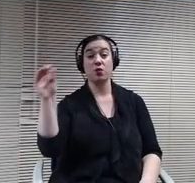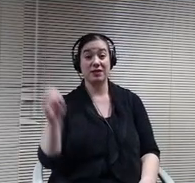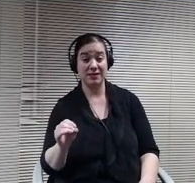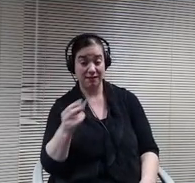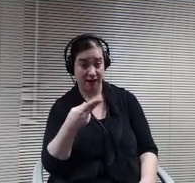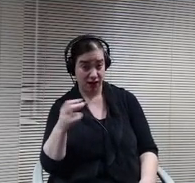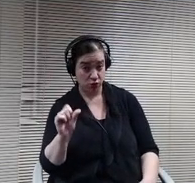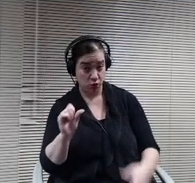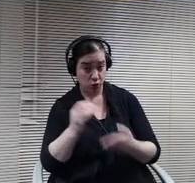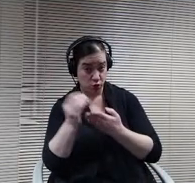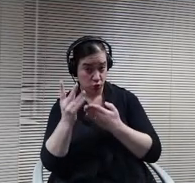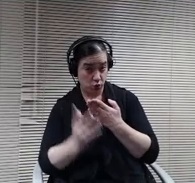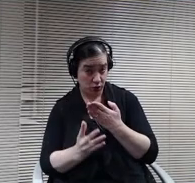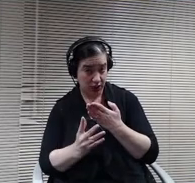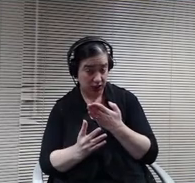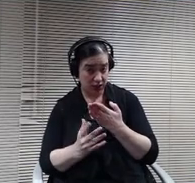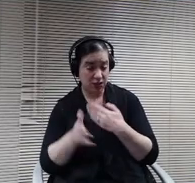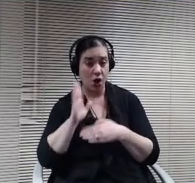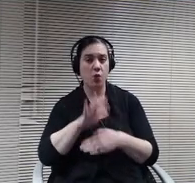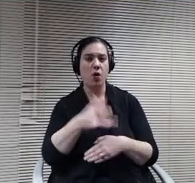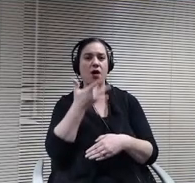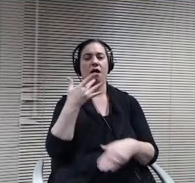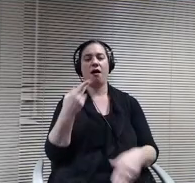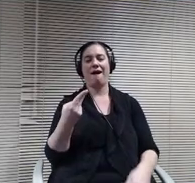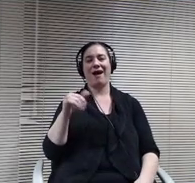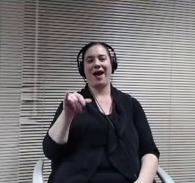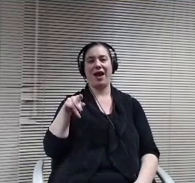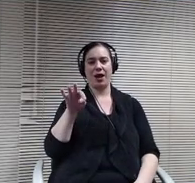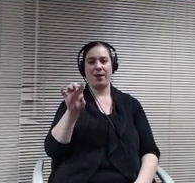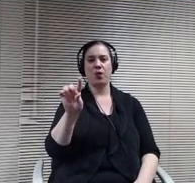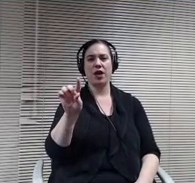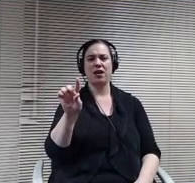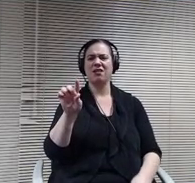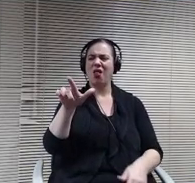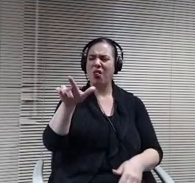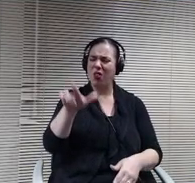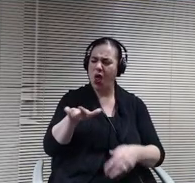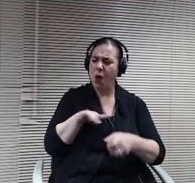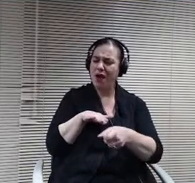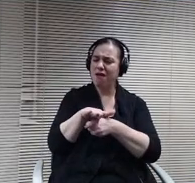number that we can get all of the half. I shouldn't say all of